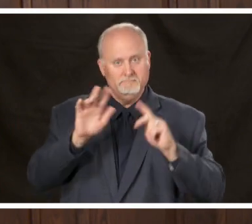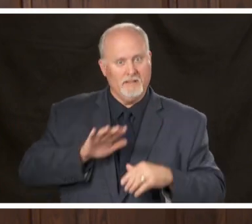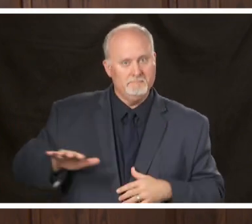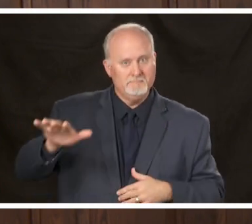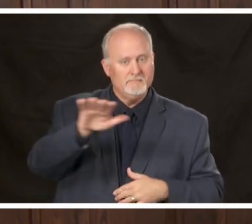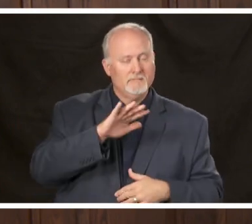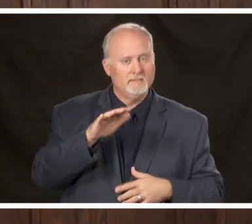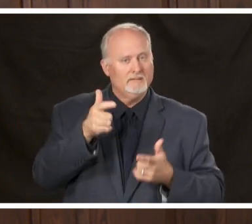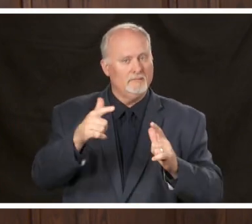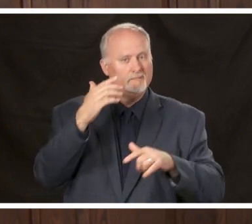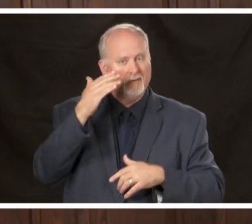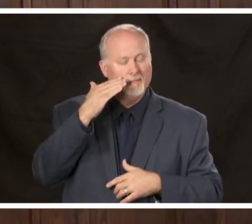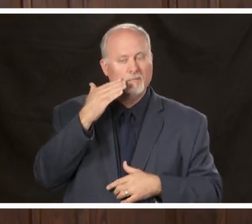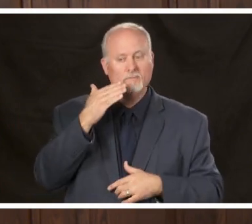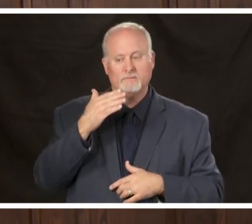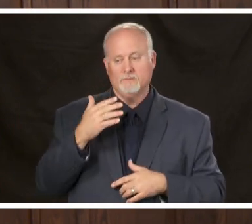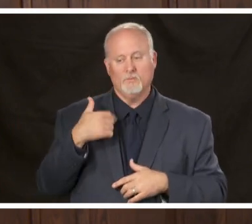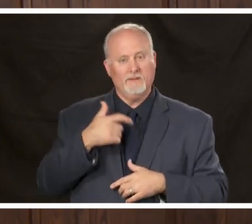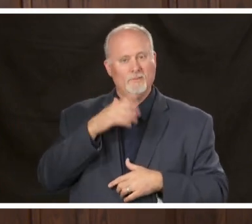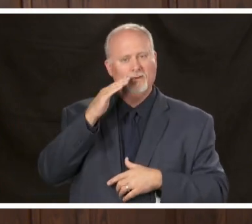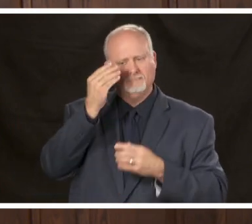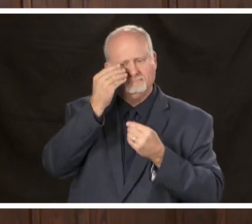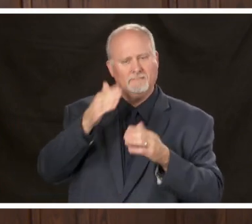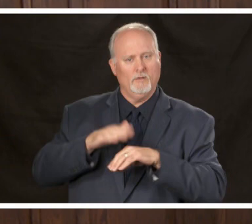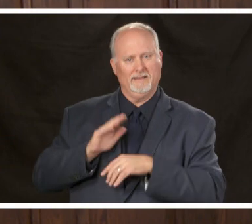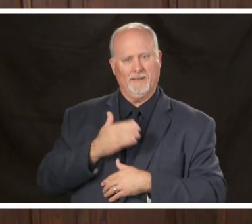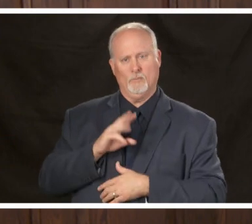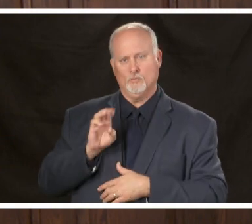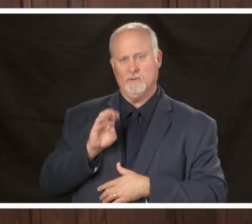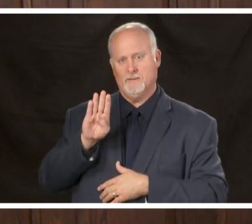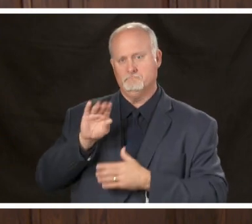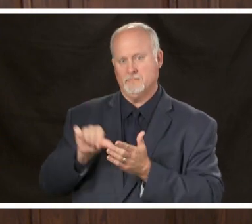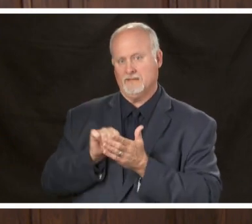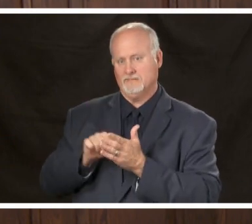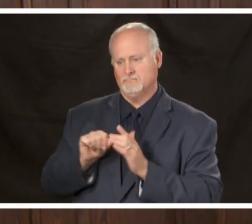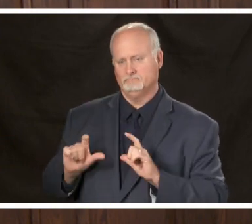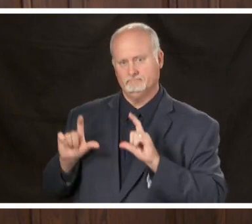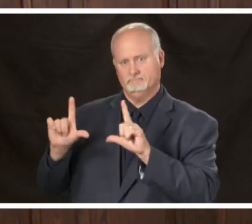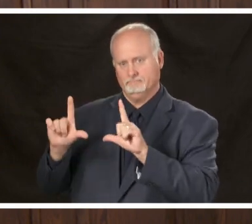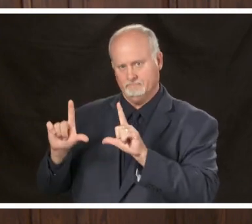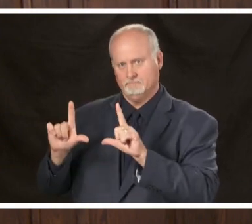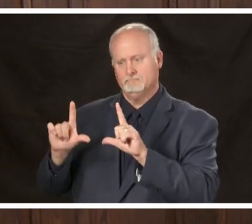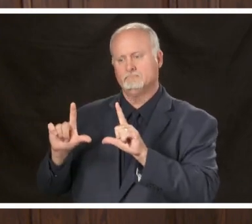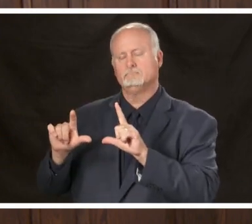to provide that on our website which is also being shared with others in our